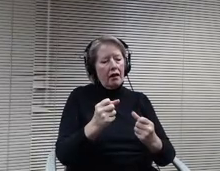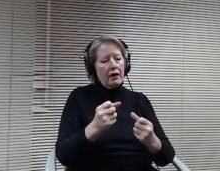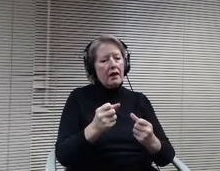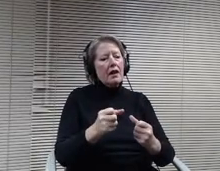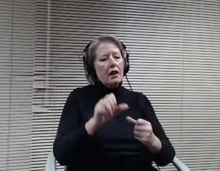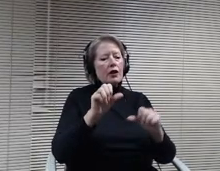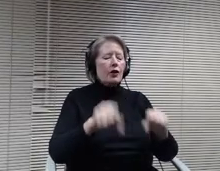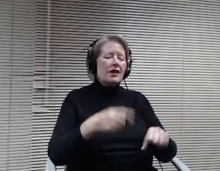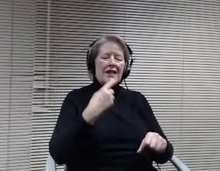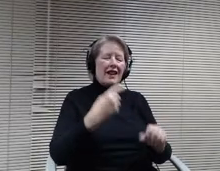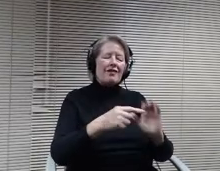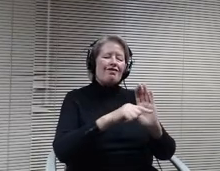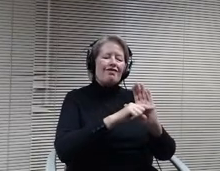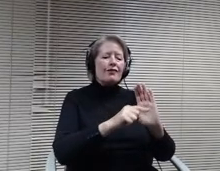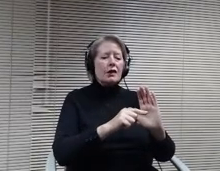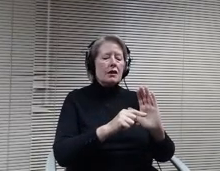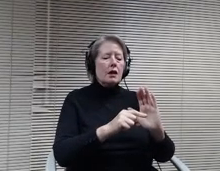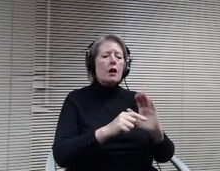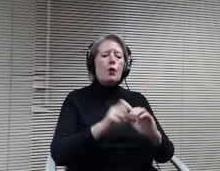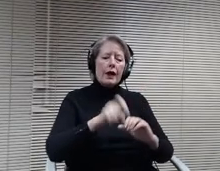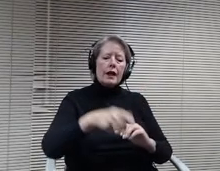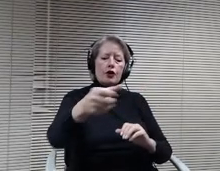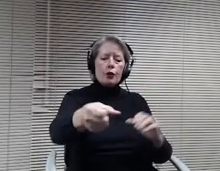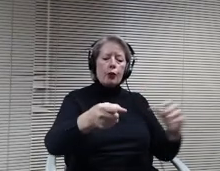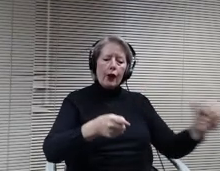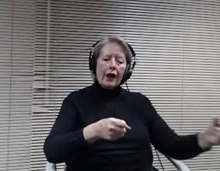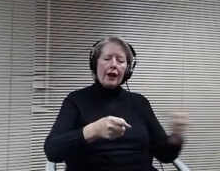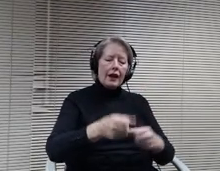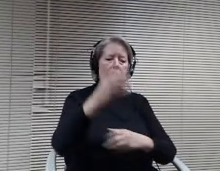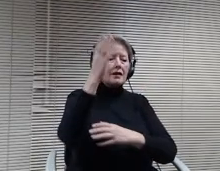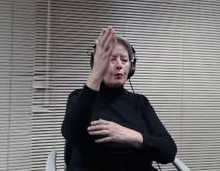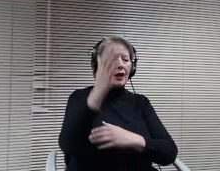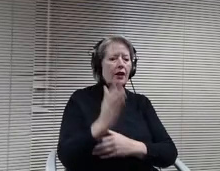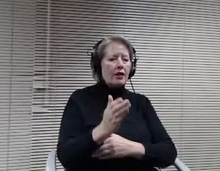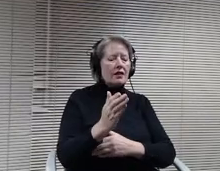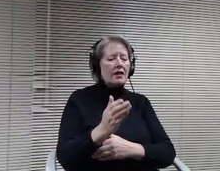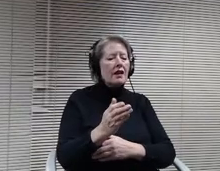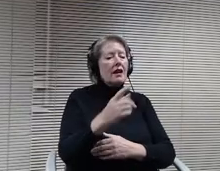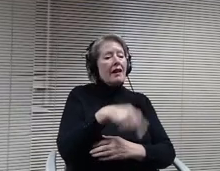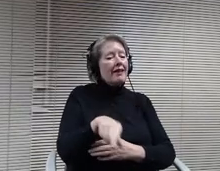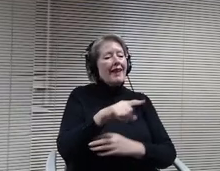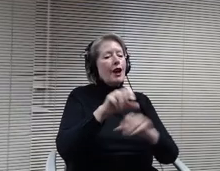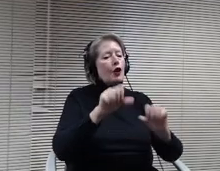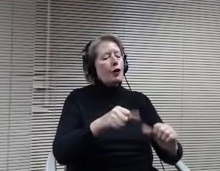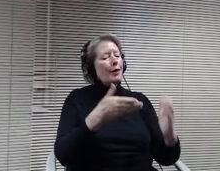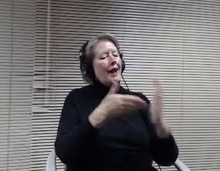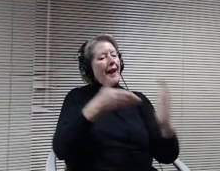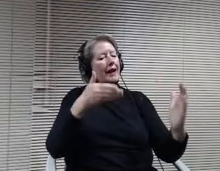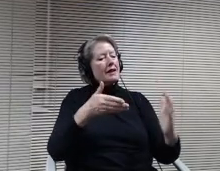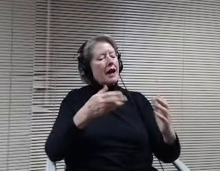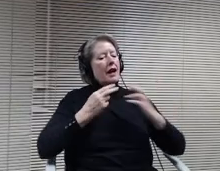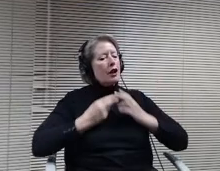would essentially be anti human rights. This acts as a deterrent to teaching anti oppression